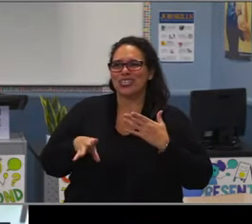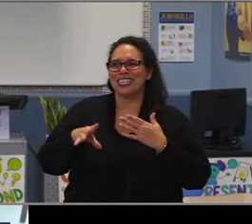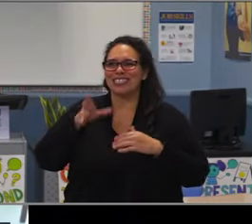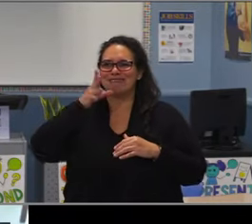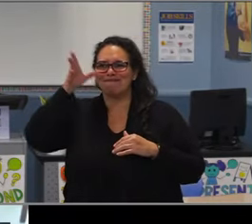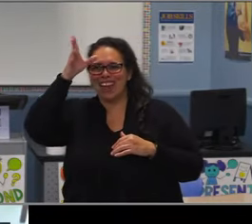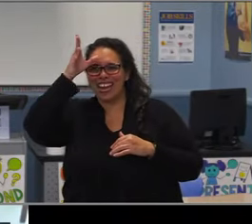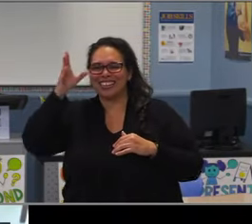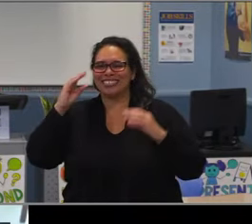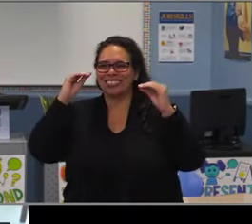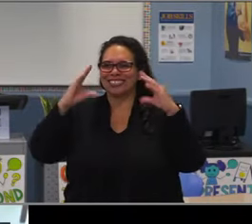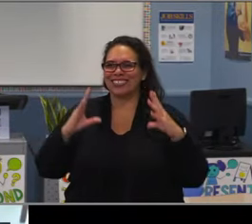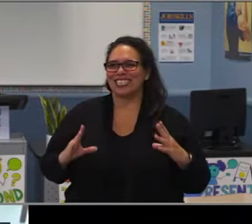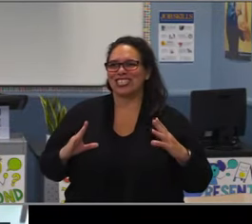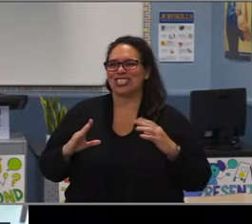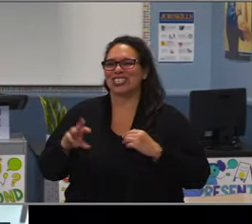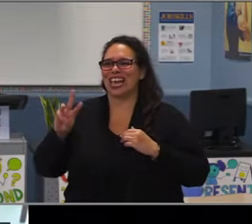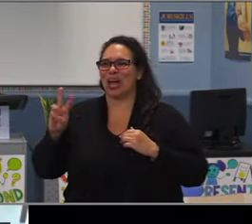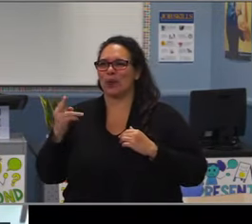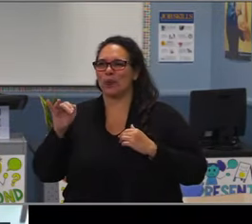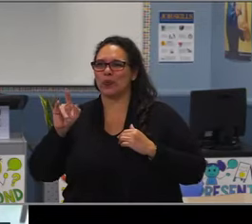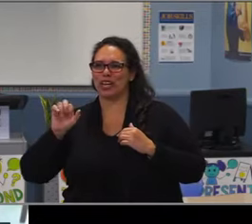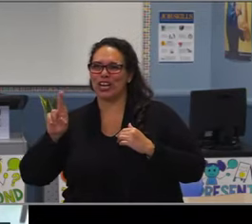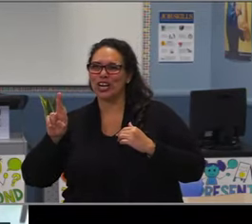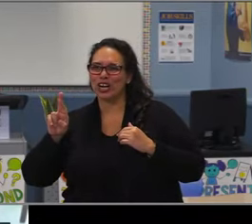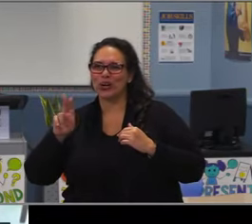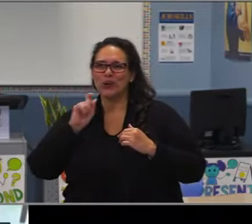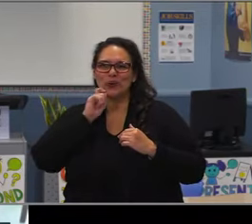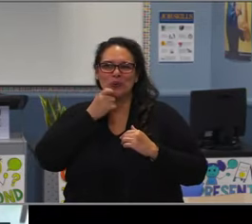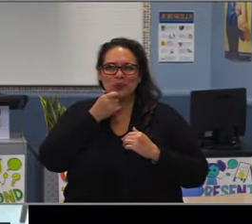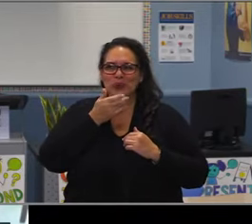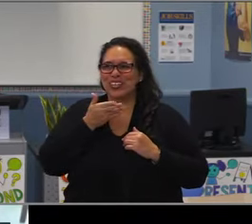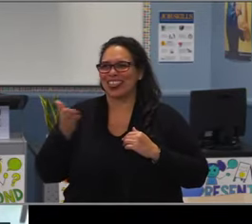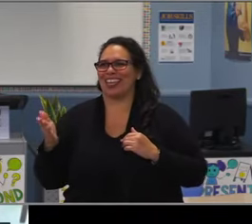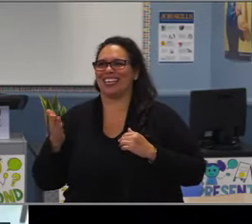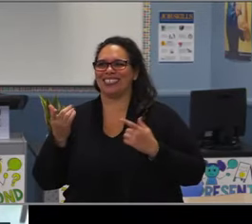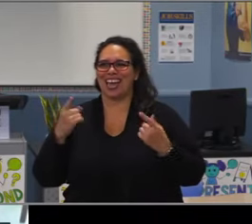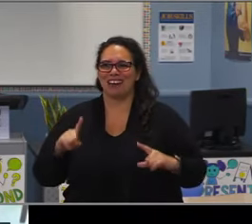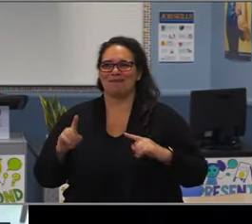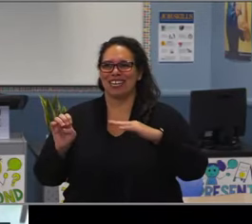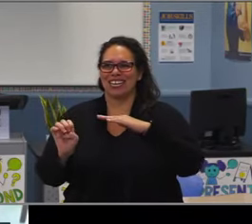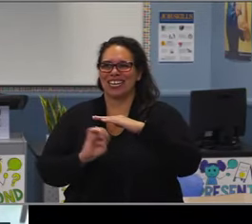it's only created more admiration for how we feel about you. So thank you so very much